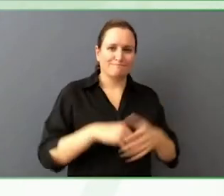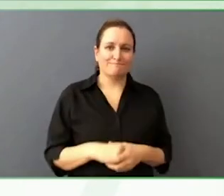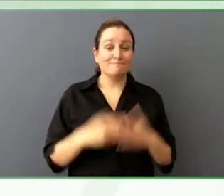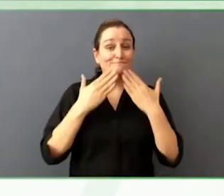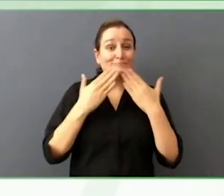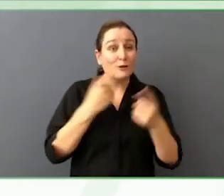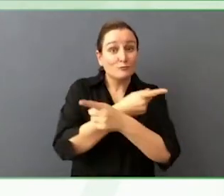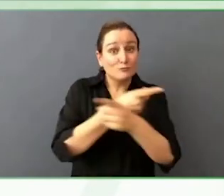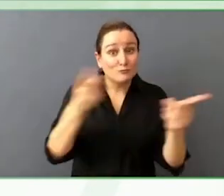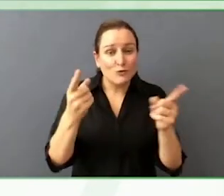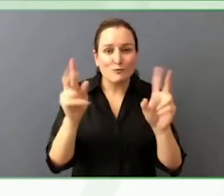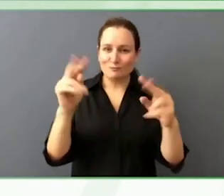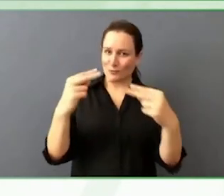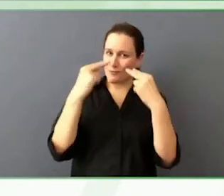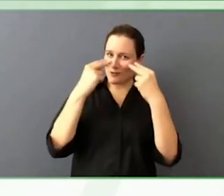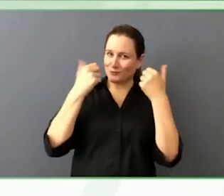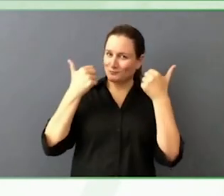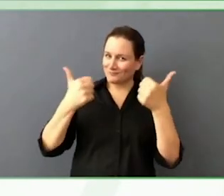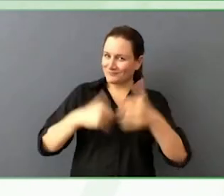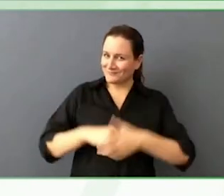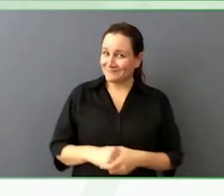We are day two of the Zero Project Conference 2023.